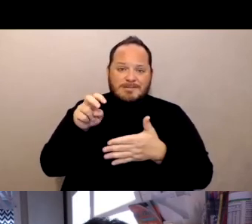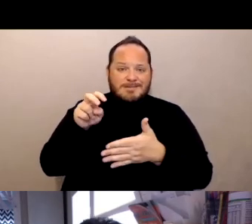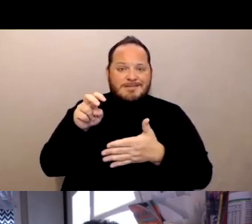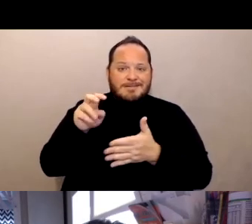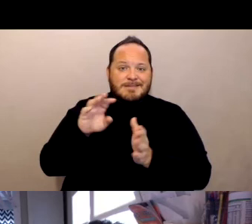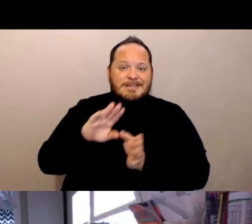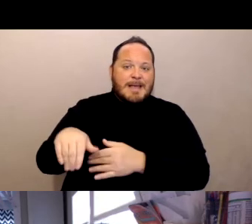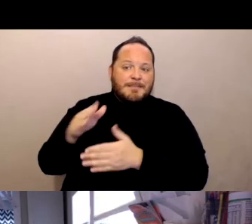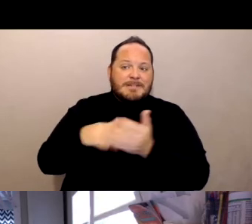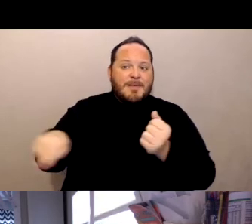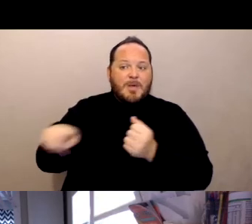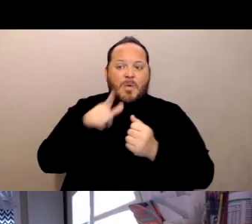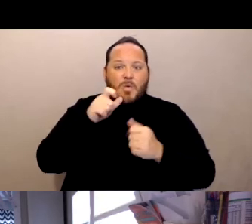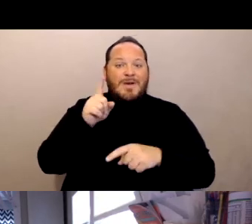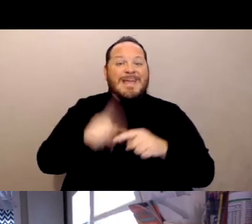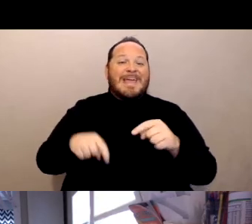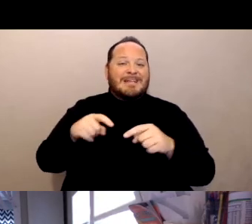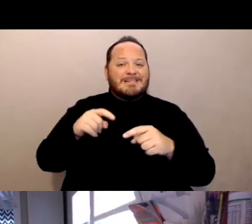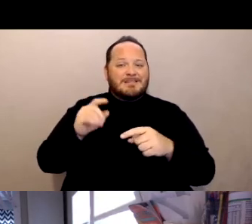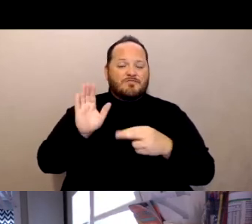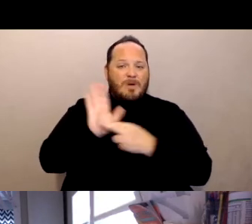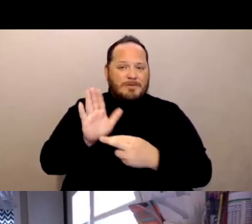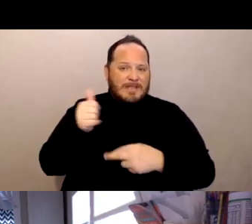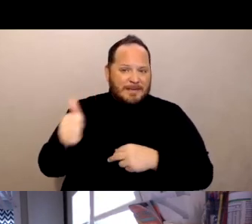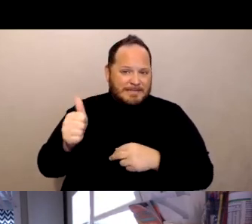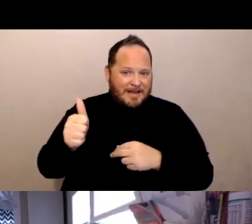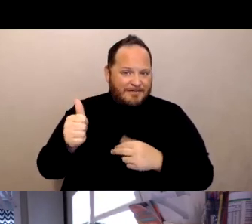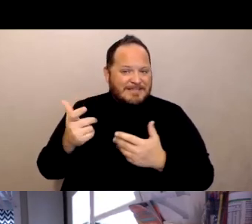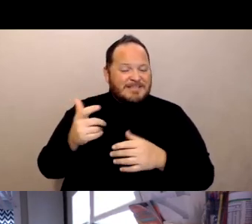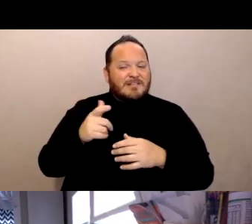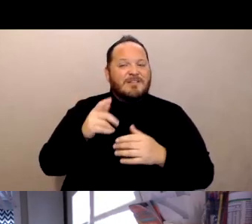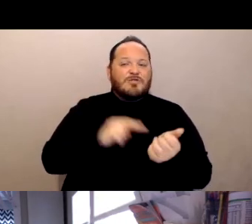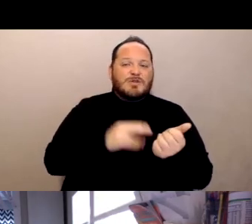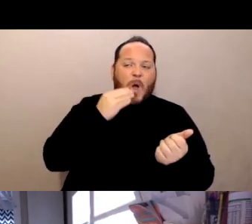which I think would also be significantly problematic. We knew for months and months